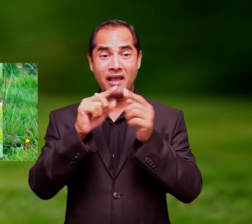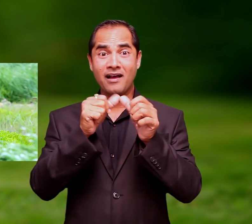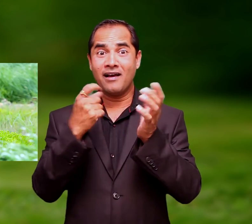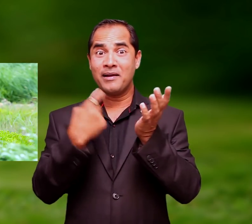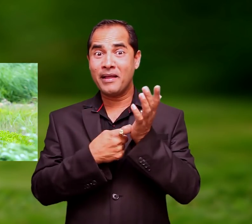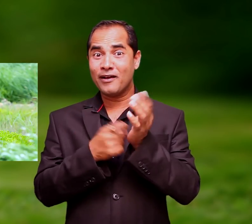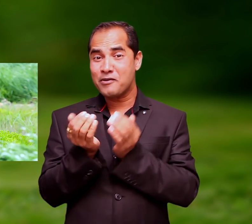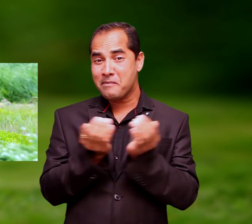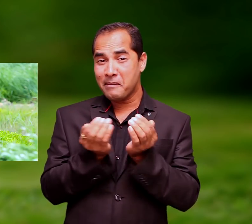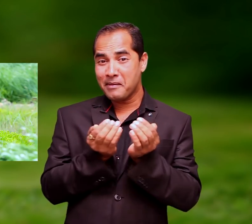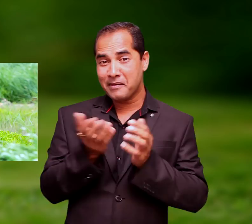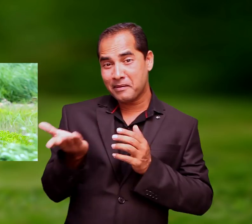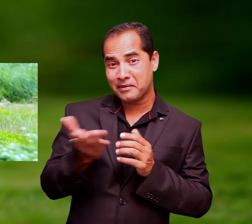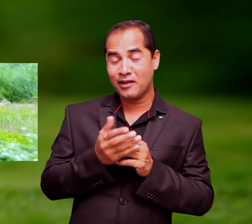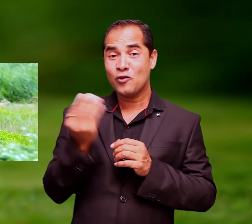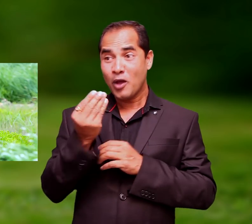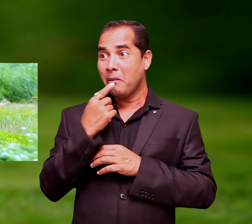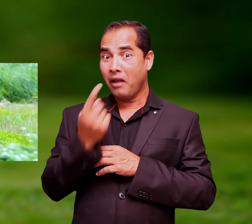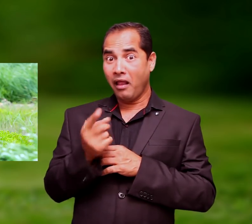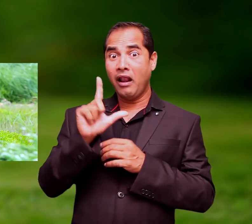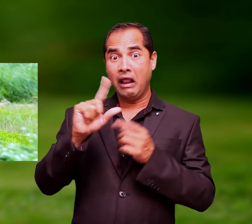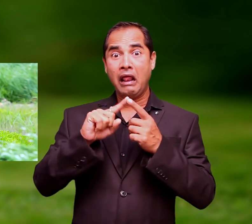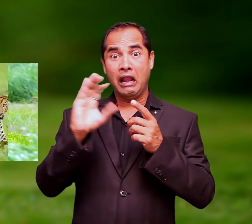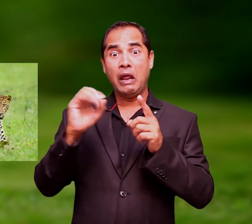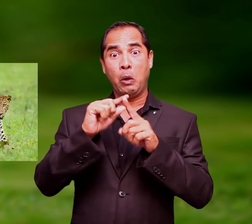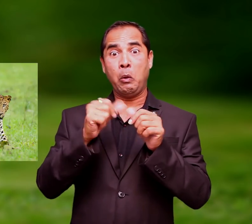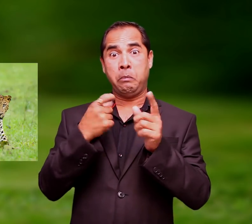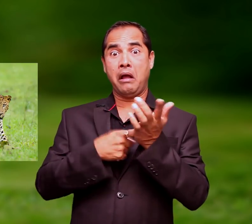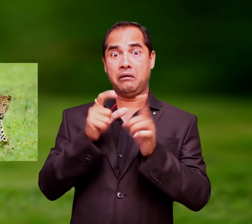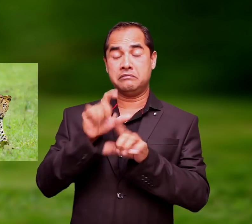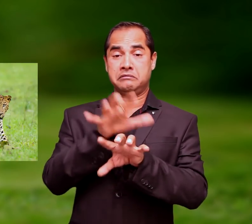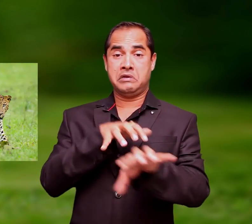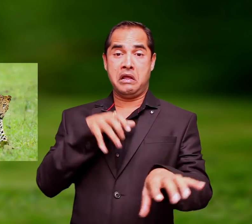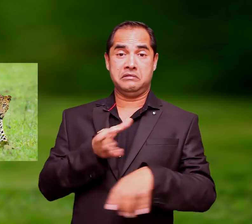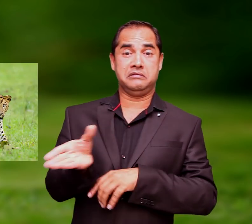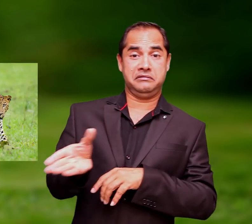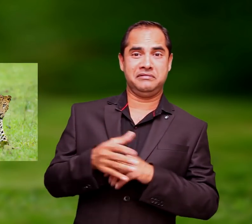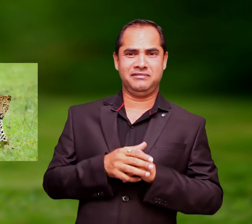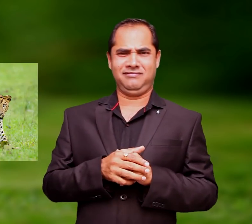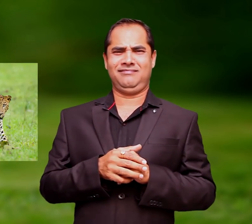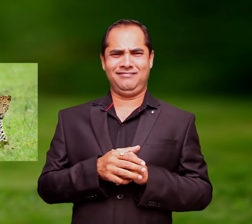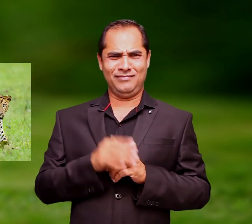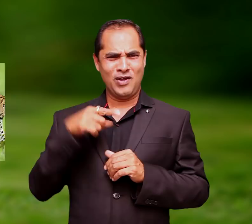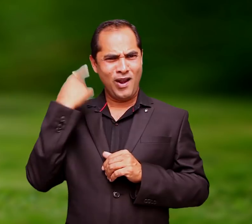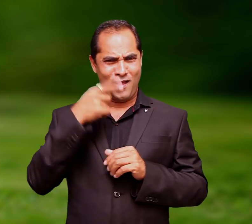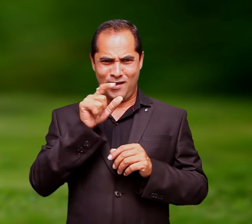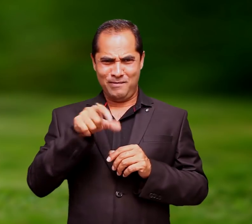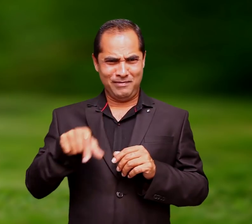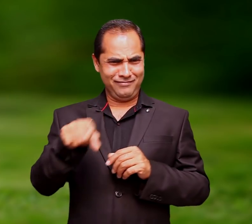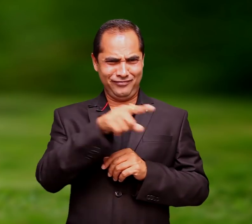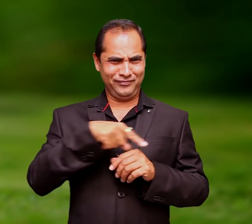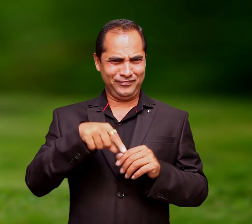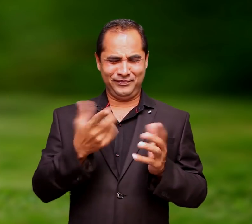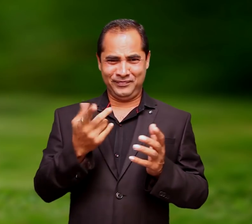someone called him a bear cub, even a leopard. Really, London people have no